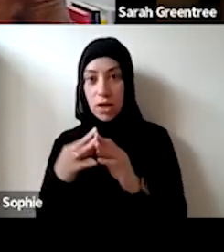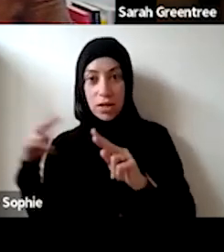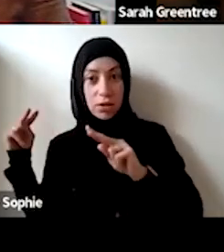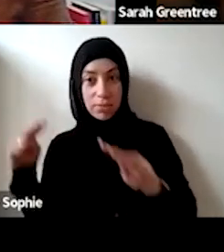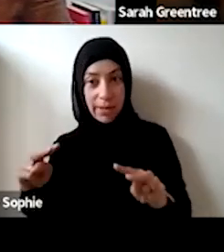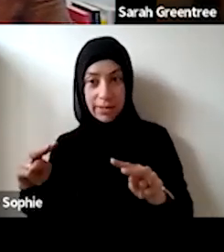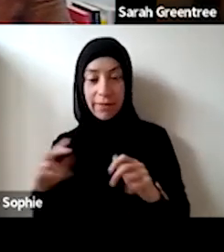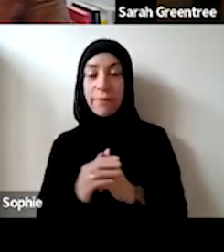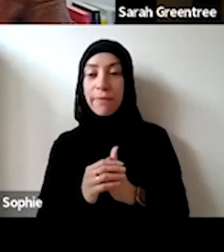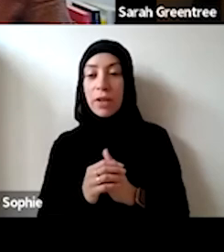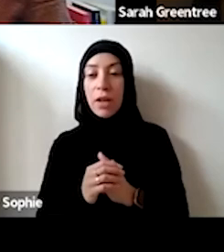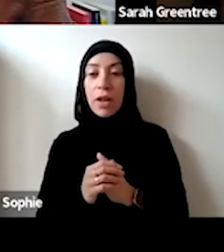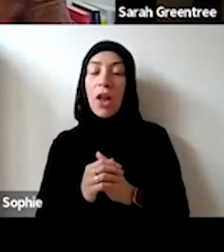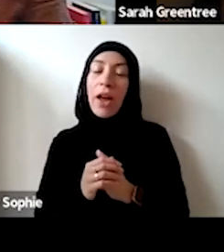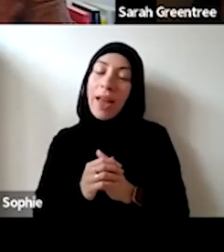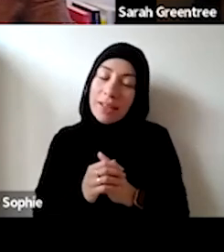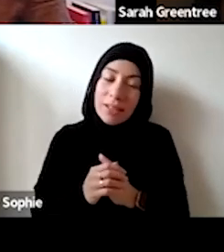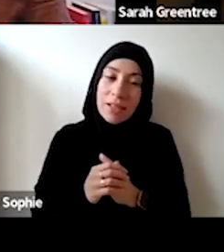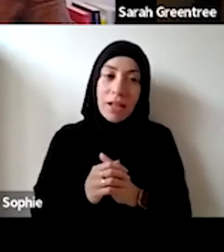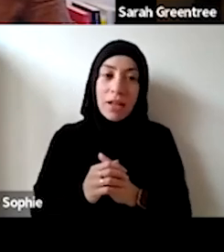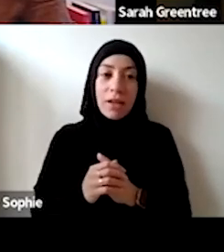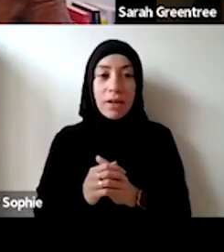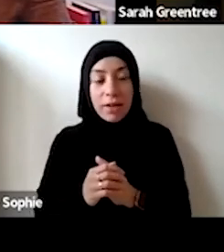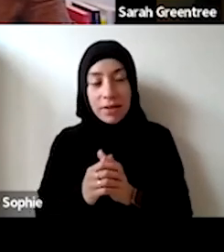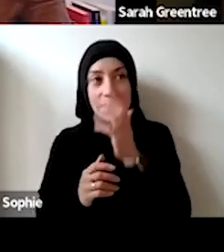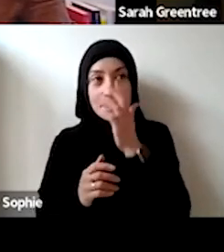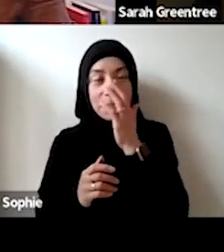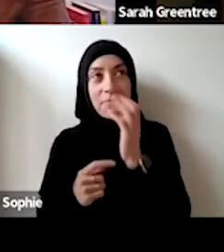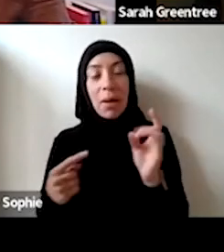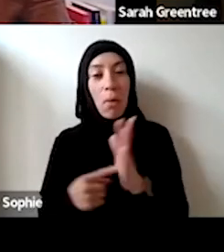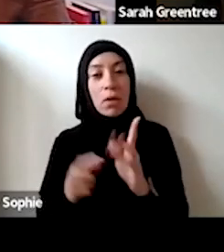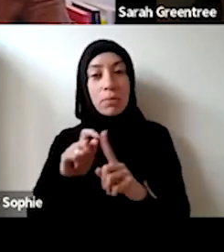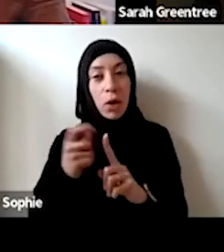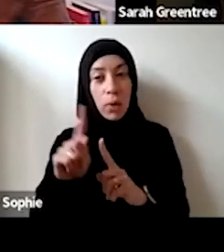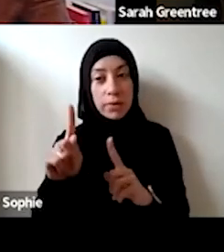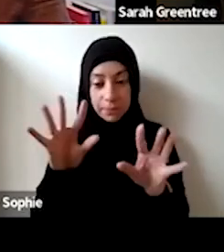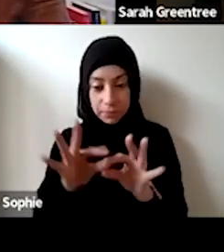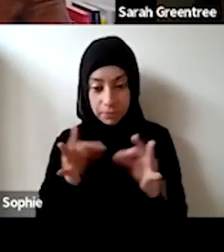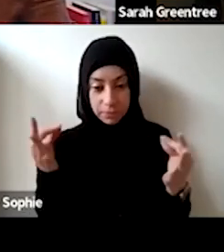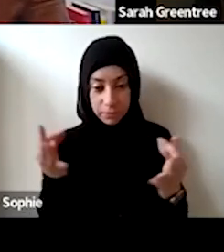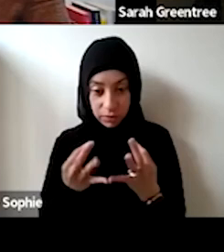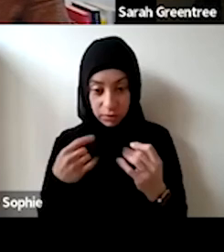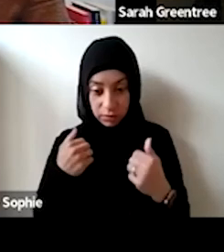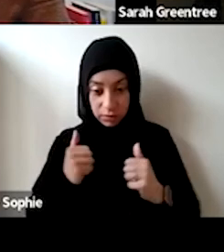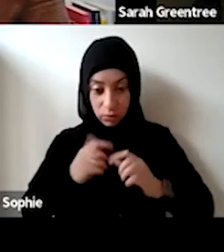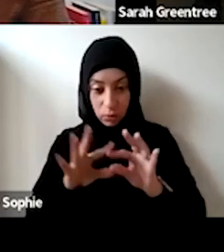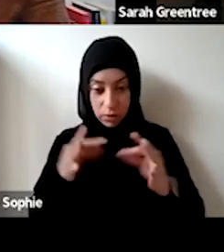and natural national remit in terms of an and I guess I guess the important point around that is the organization doesn't necessarily have to have a national, a national footprint. organisation. And I guess the important point around that is that an organisation doesn't necessarily have to have